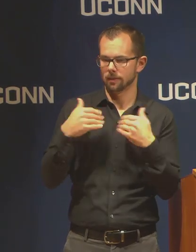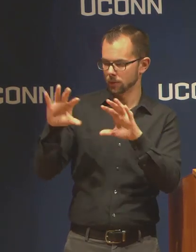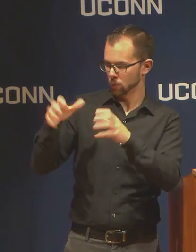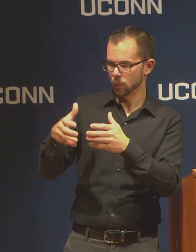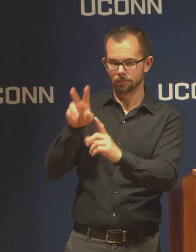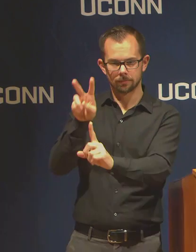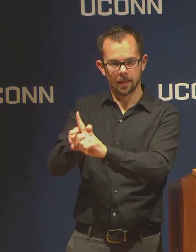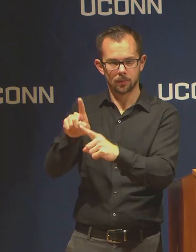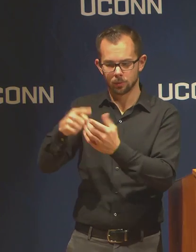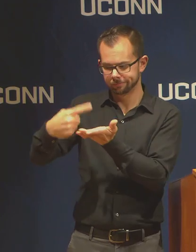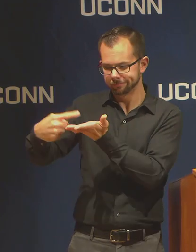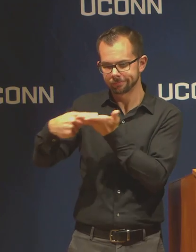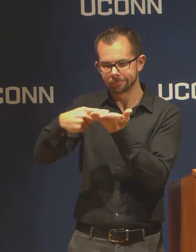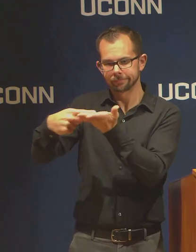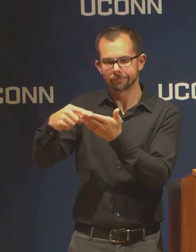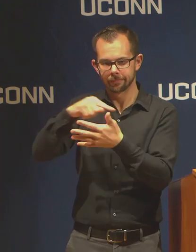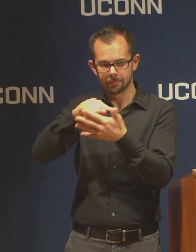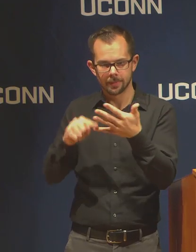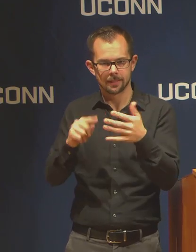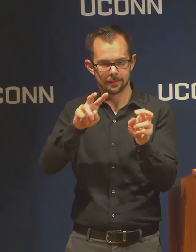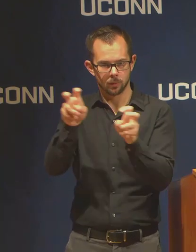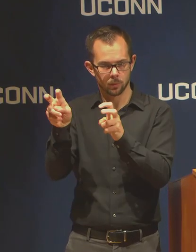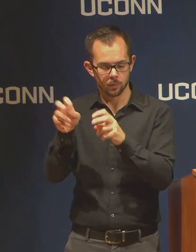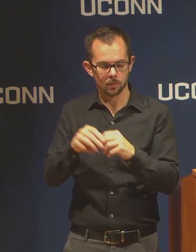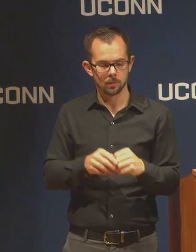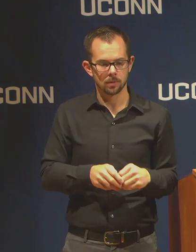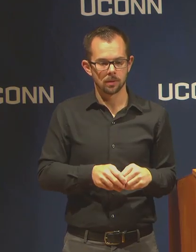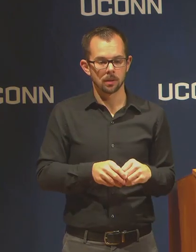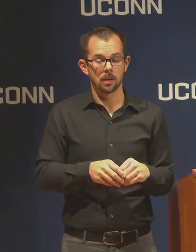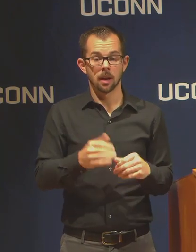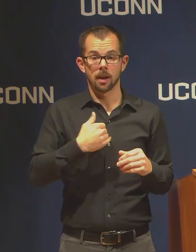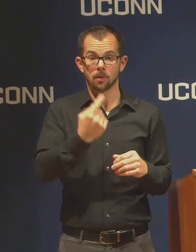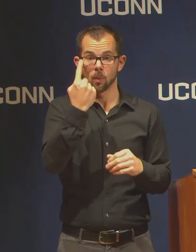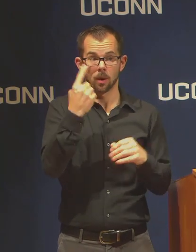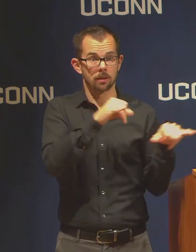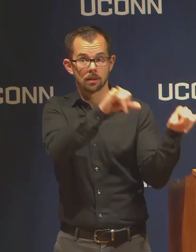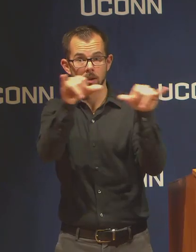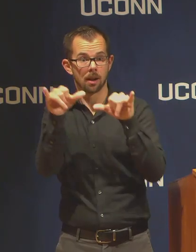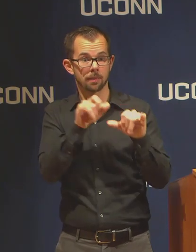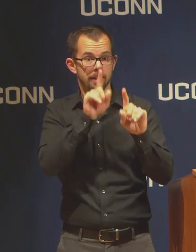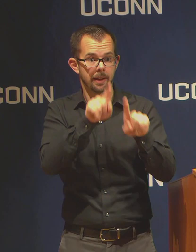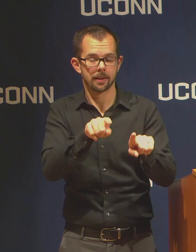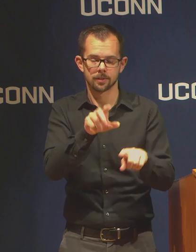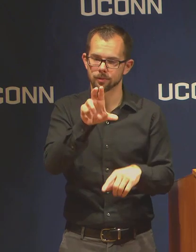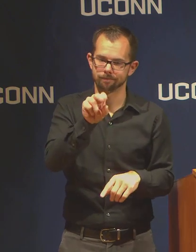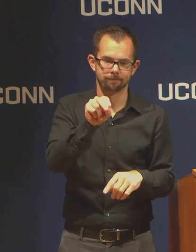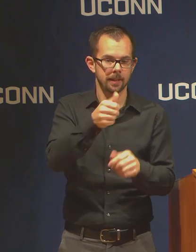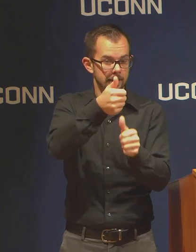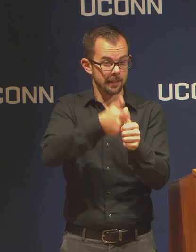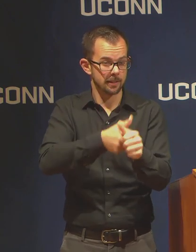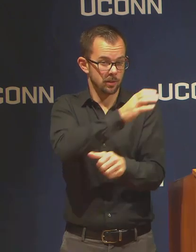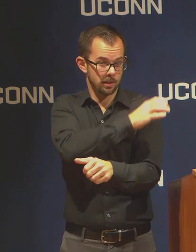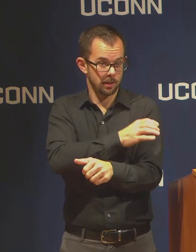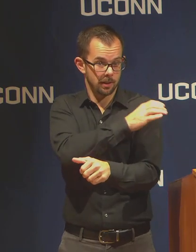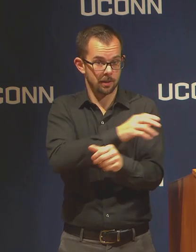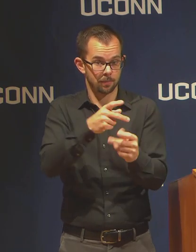but there's not one single answer to this. Every clinical program has its own requirements,